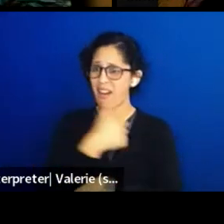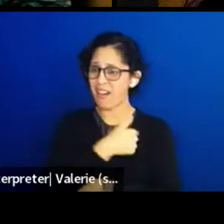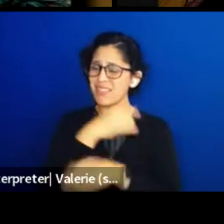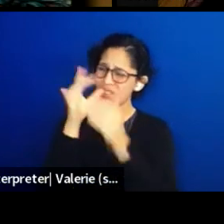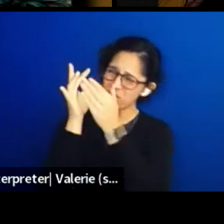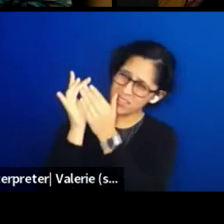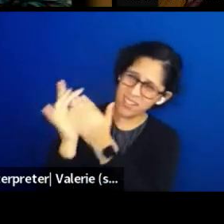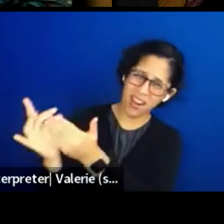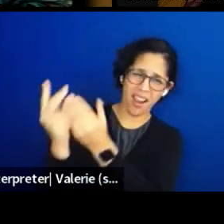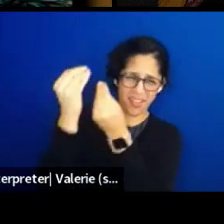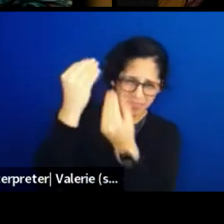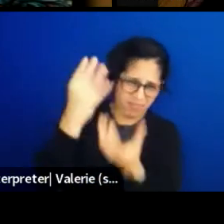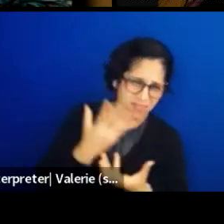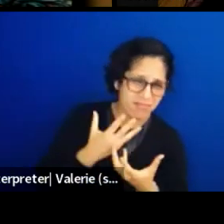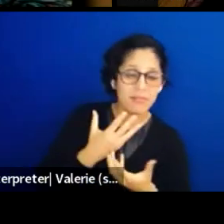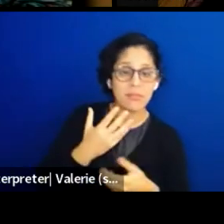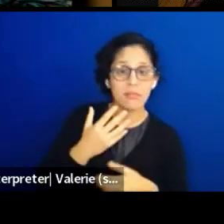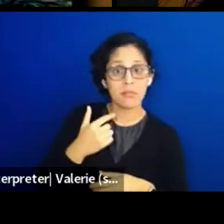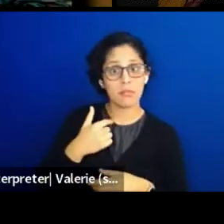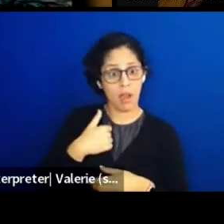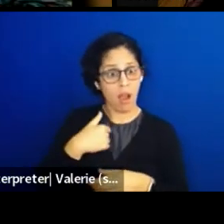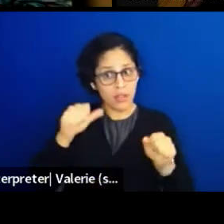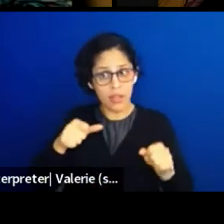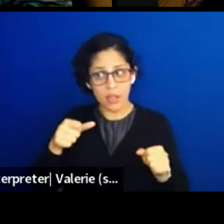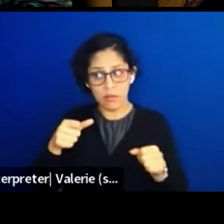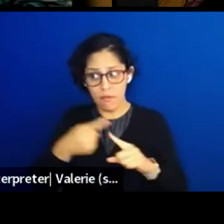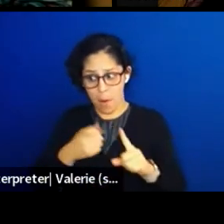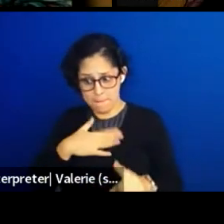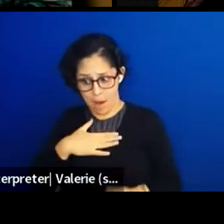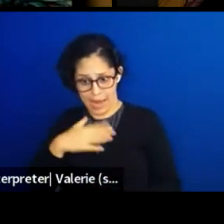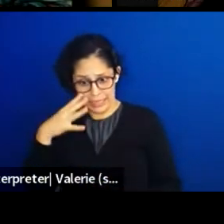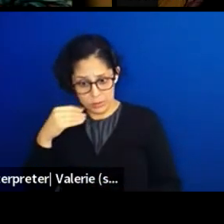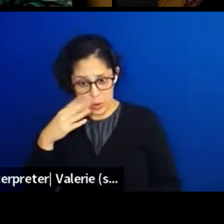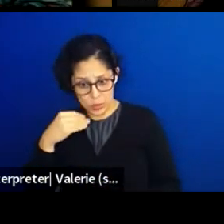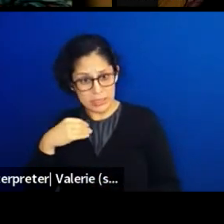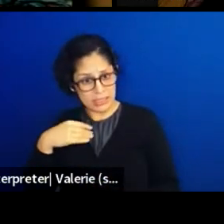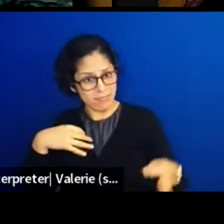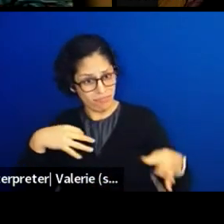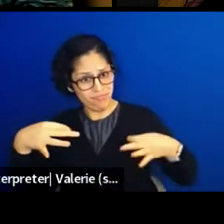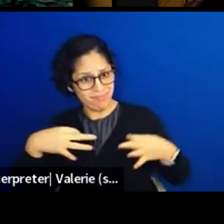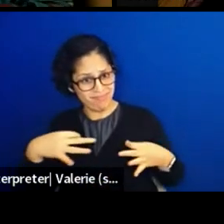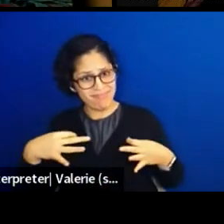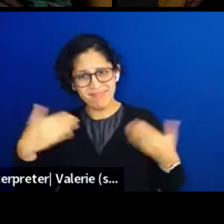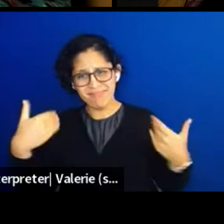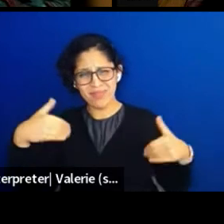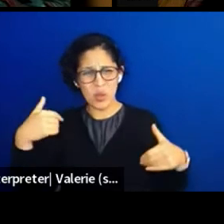And I can tell you from experience, I can tell you that when we were out in the middle of that swamp,